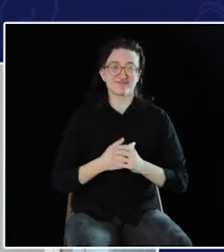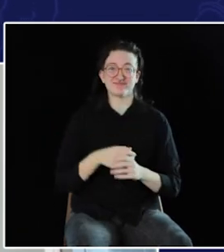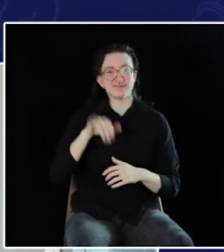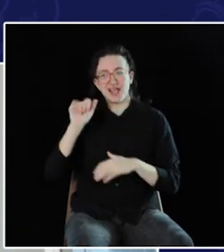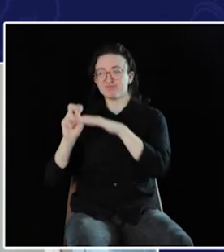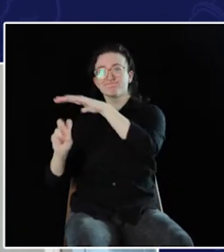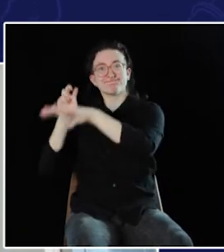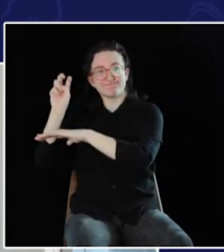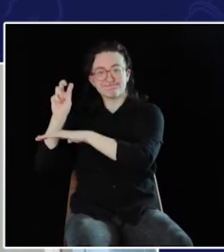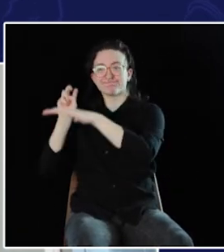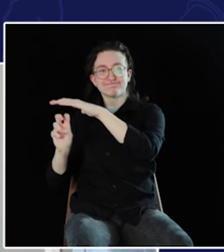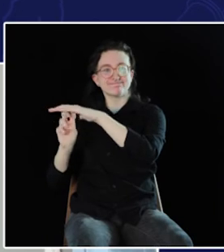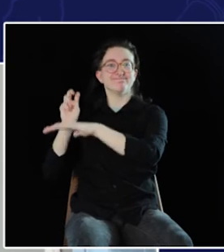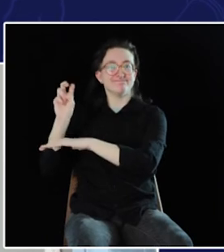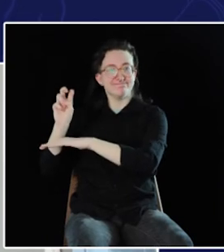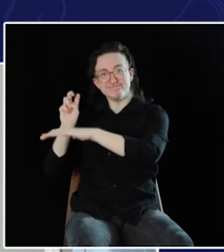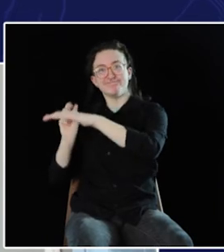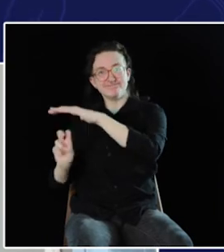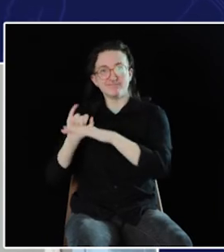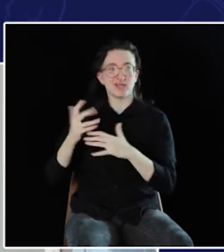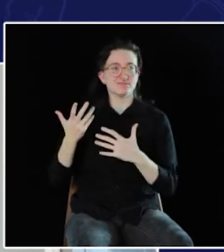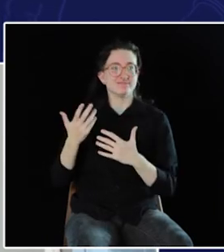at the bird's eye view, and -- versus being in the weeds.